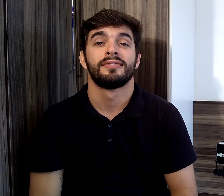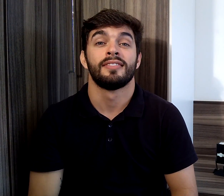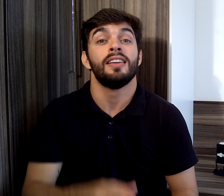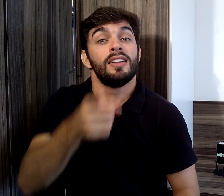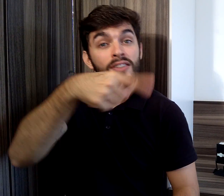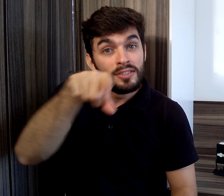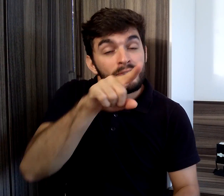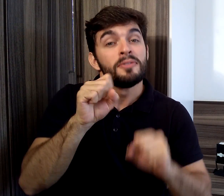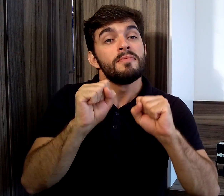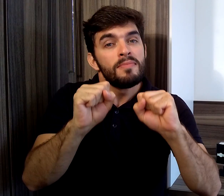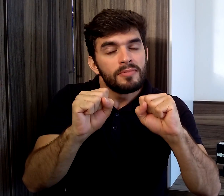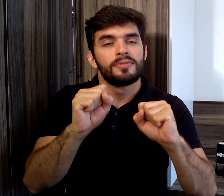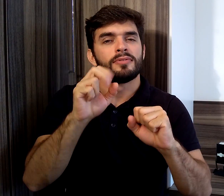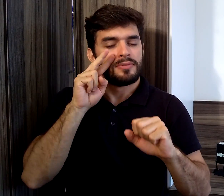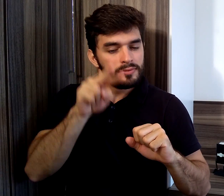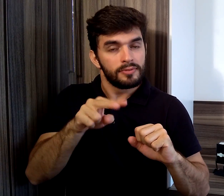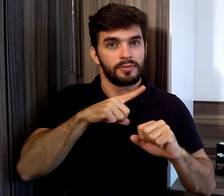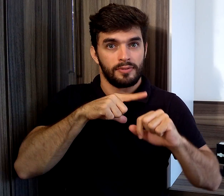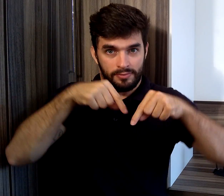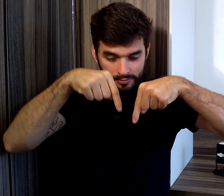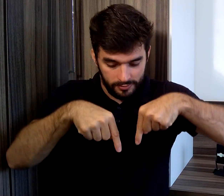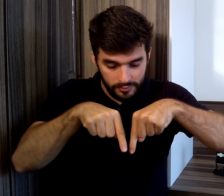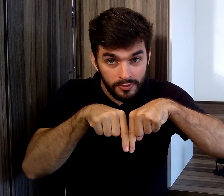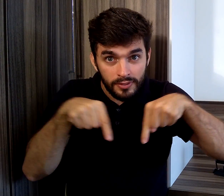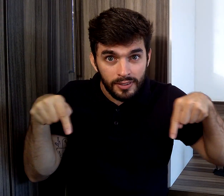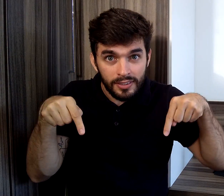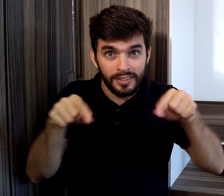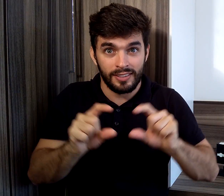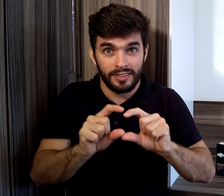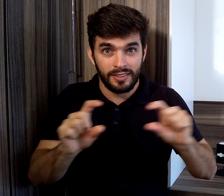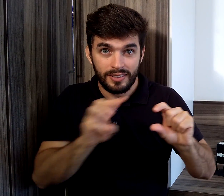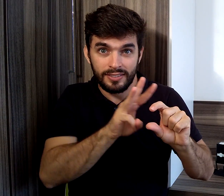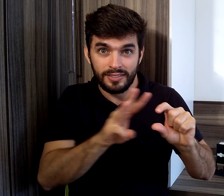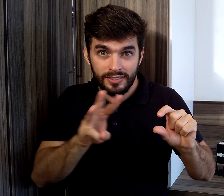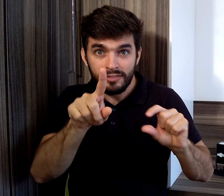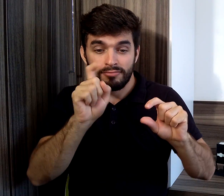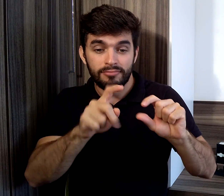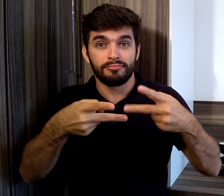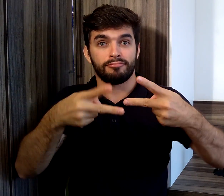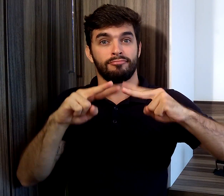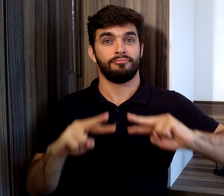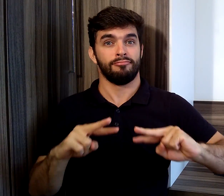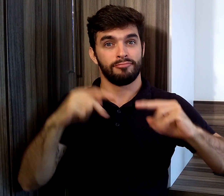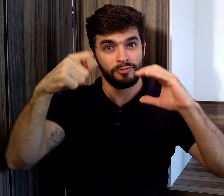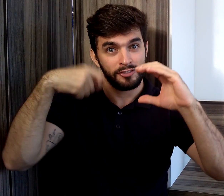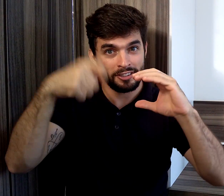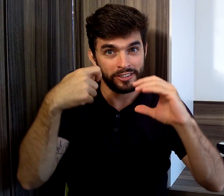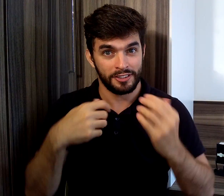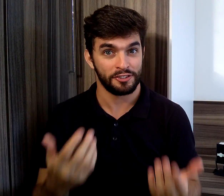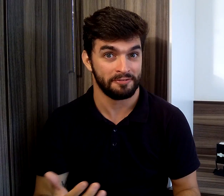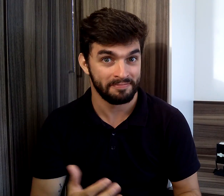The links are below in the video description.